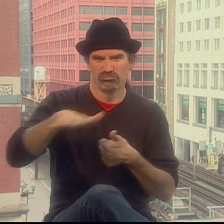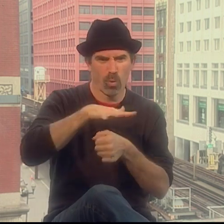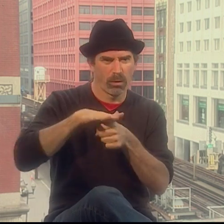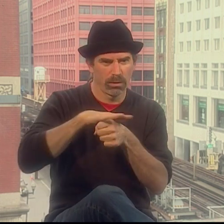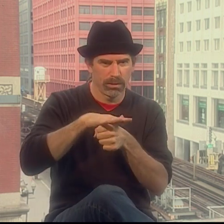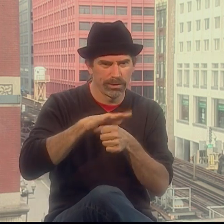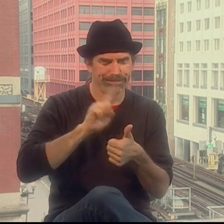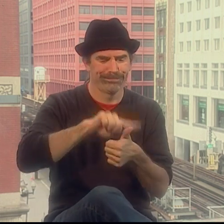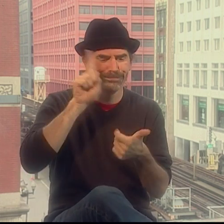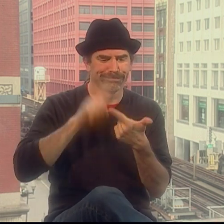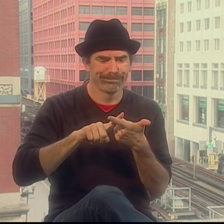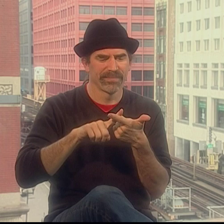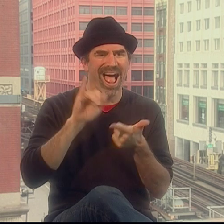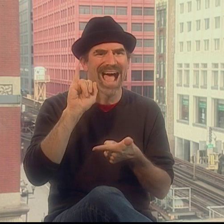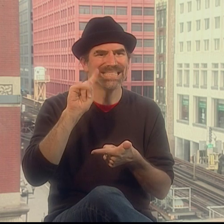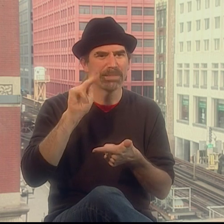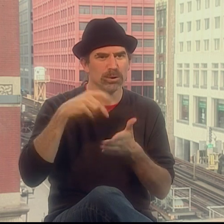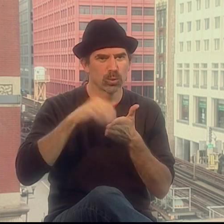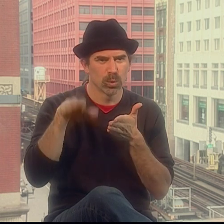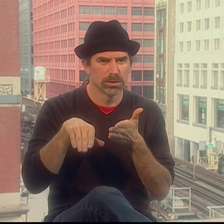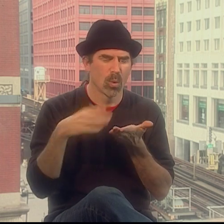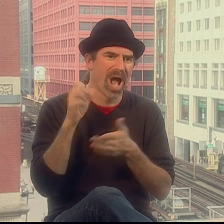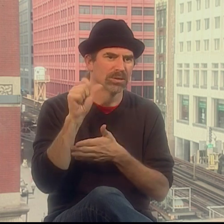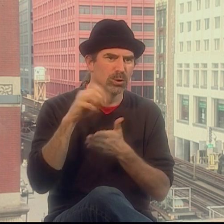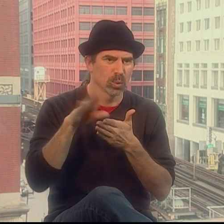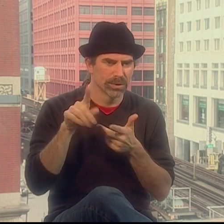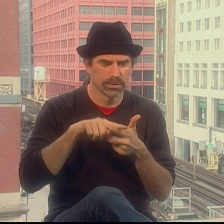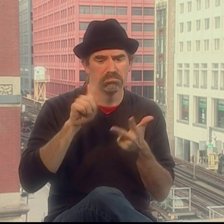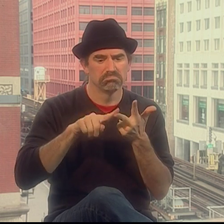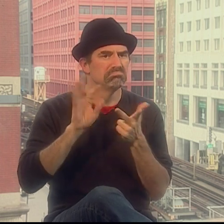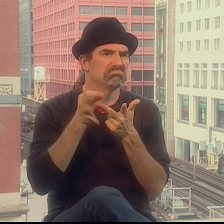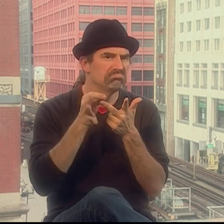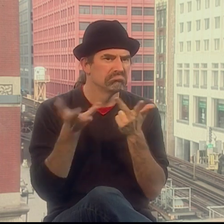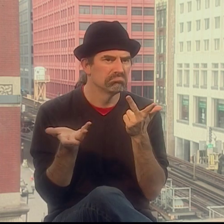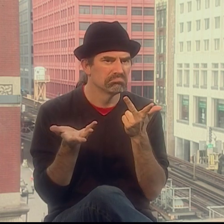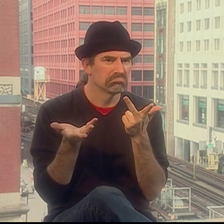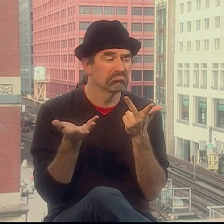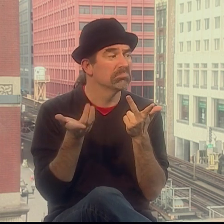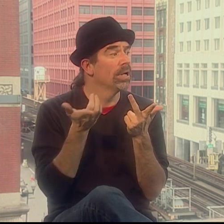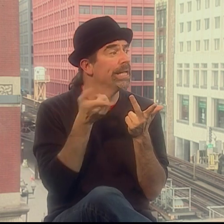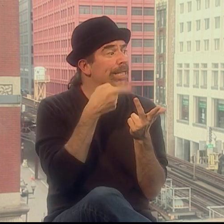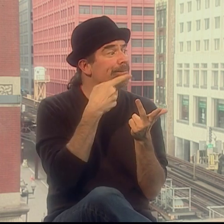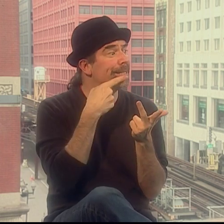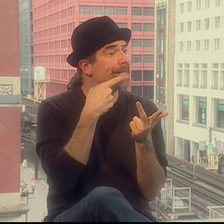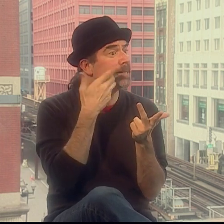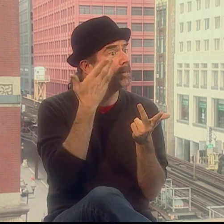You get deaf people, interpreting students, ASL students, and interpreters already working in the field.